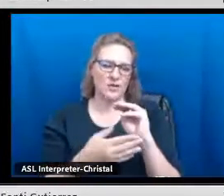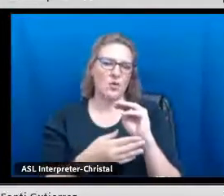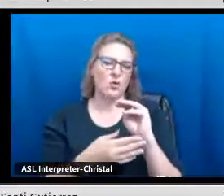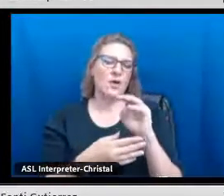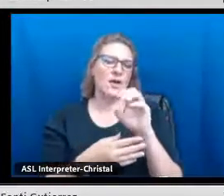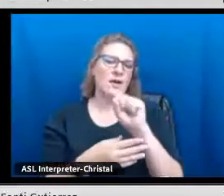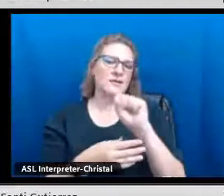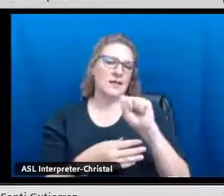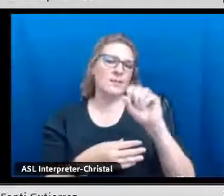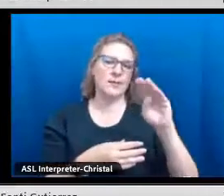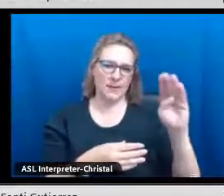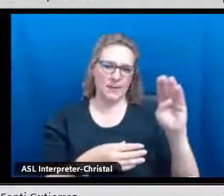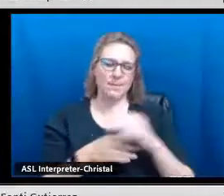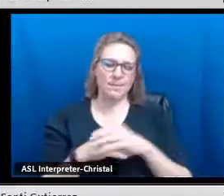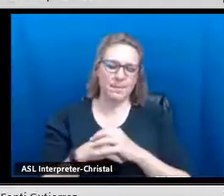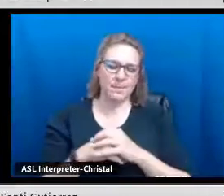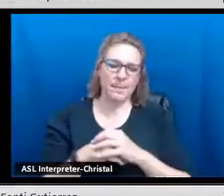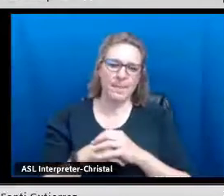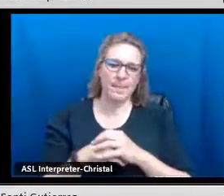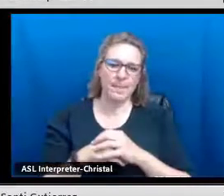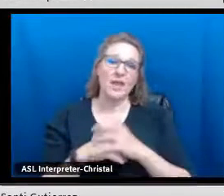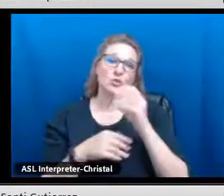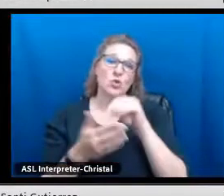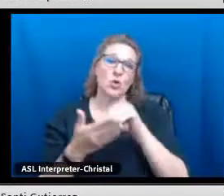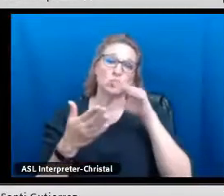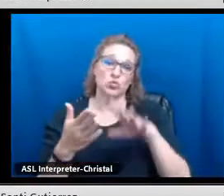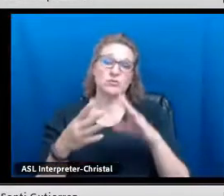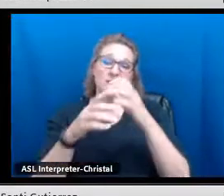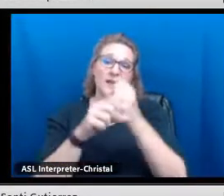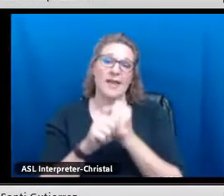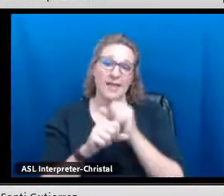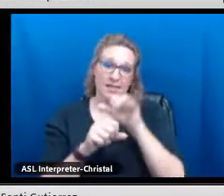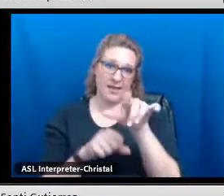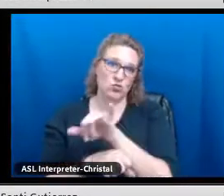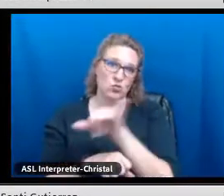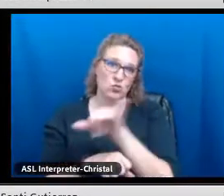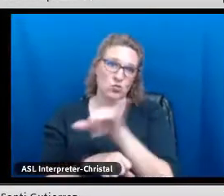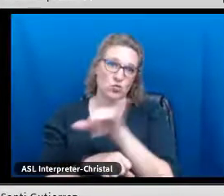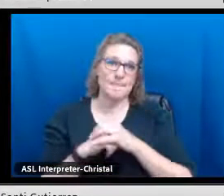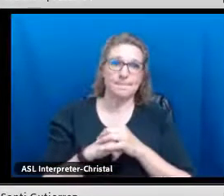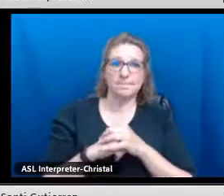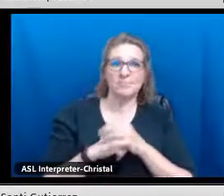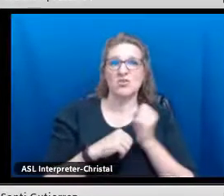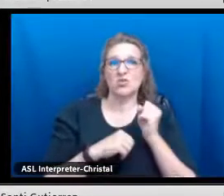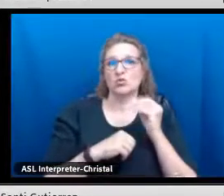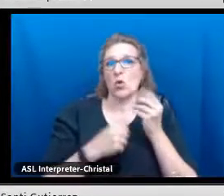student has received the New Mexico state bilingualism and biliteracy seals.